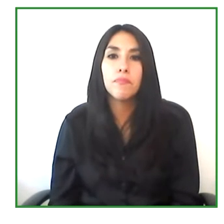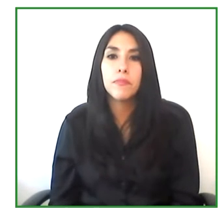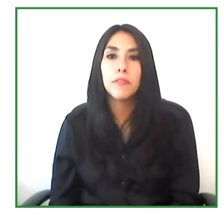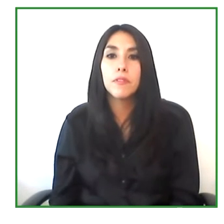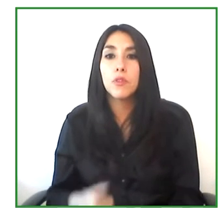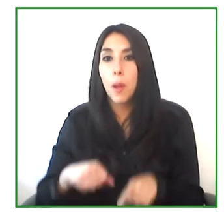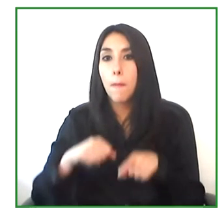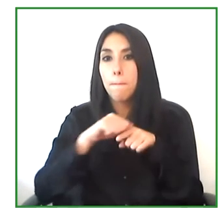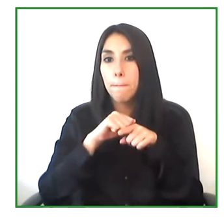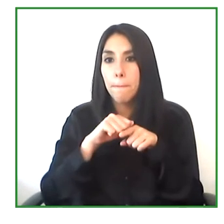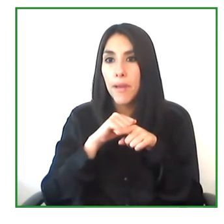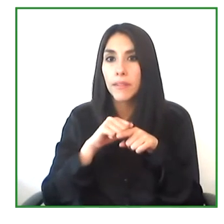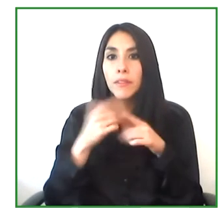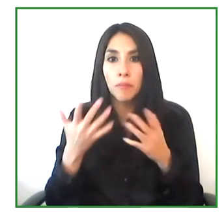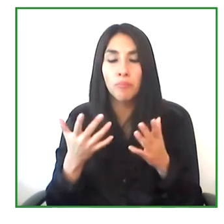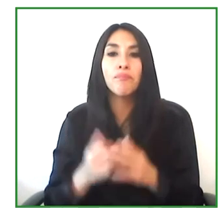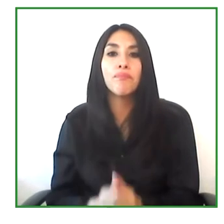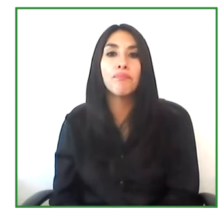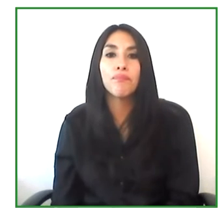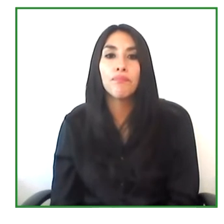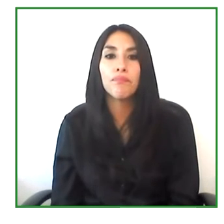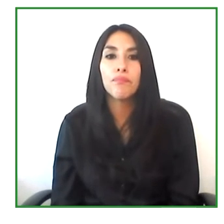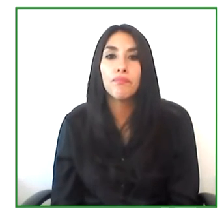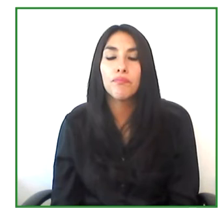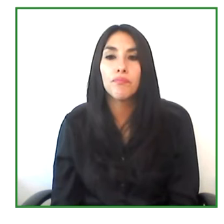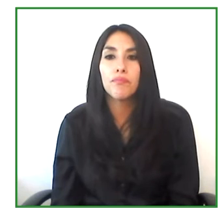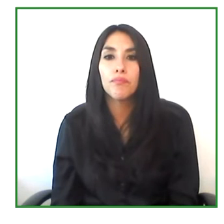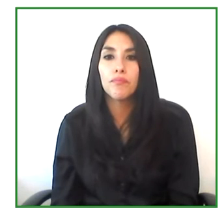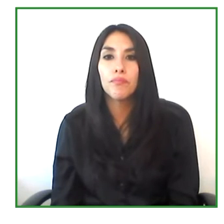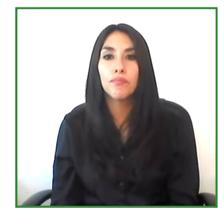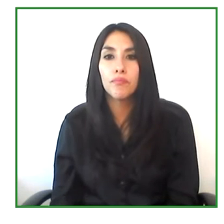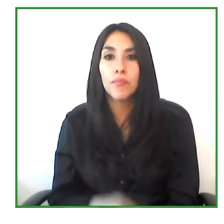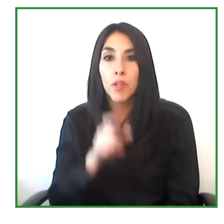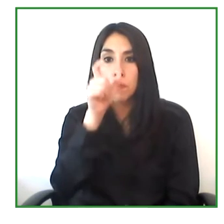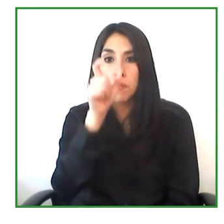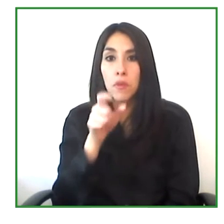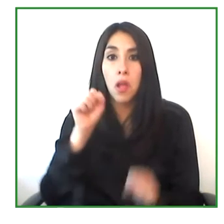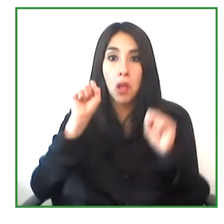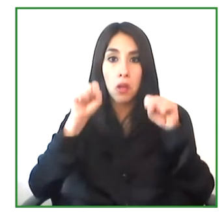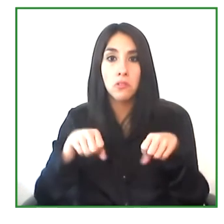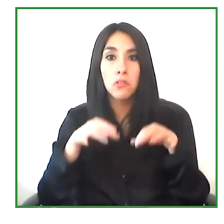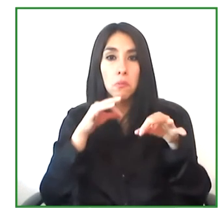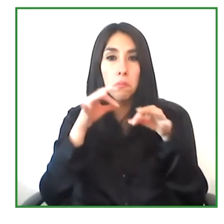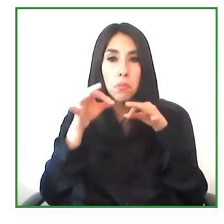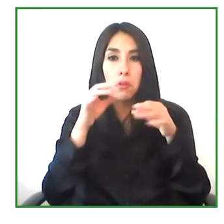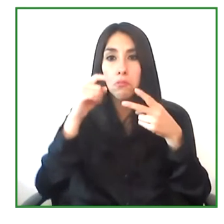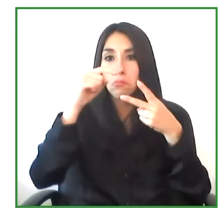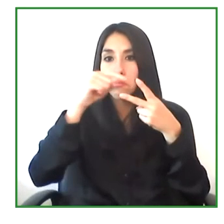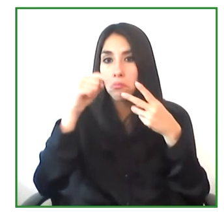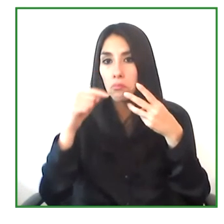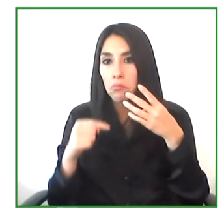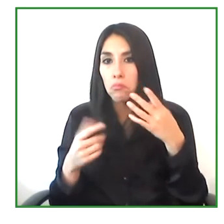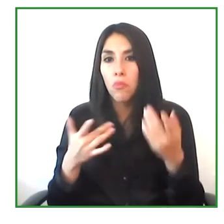But I think Ingrid can tell us a bit more about some of these indicators. I think she's seen some of the impacts